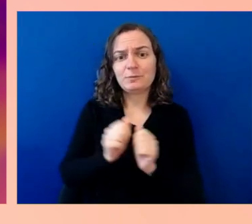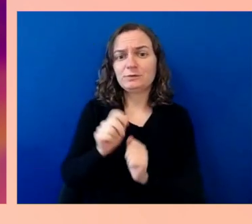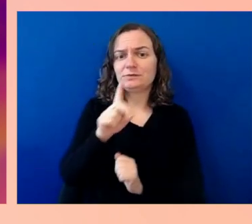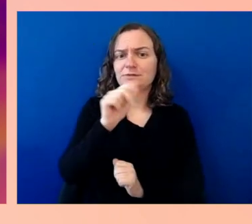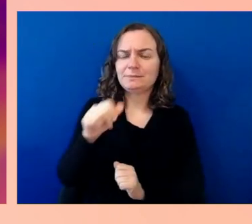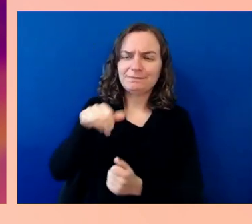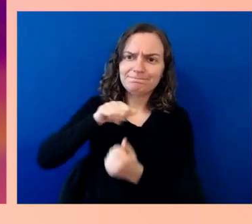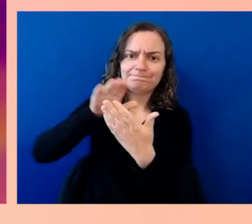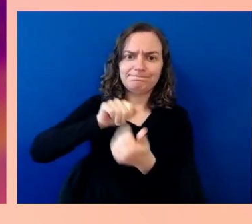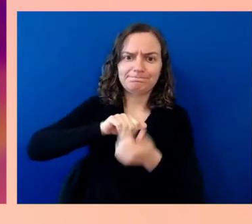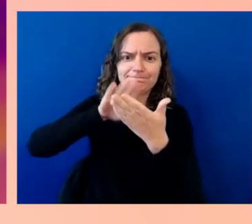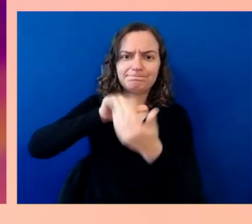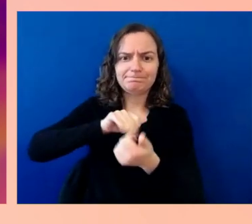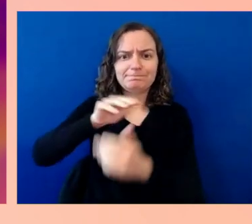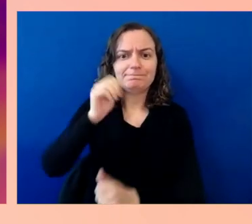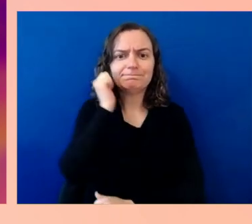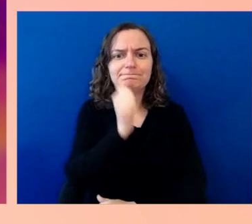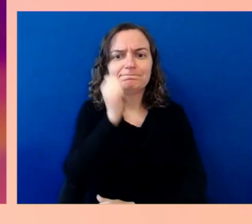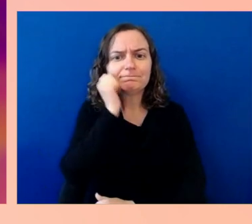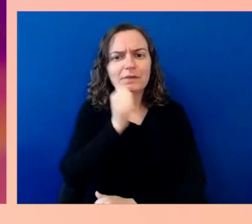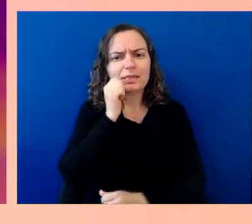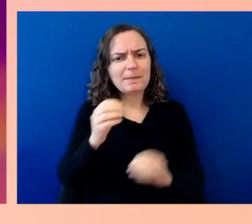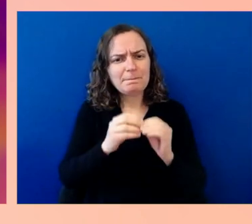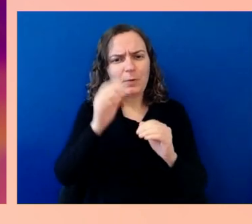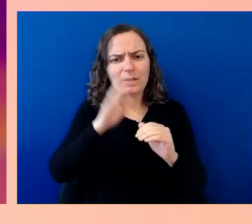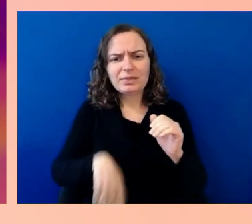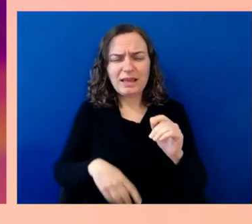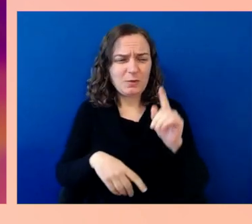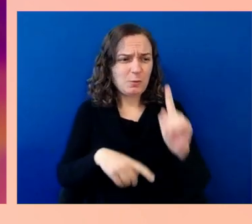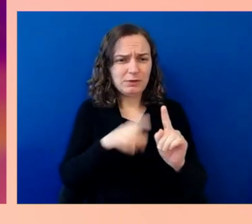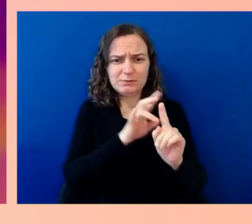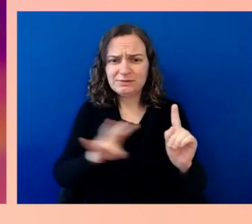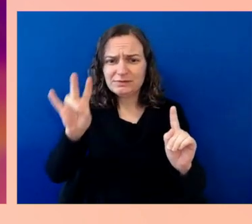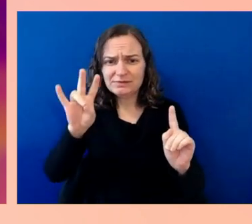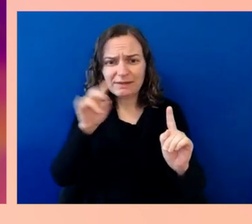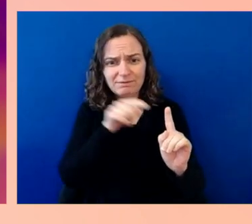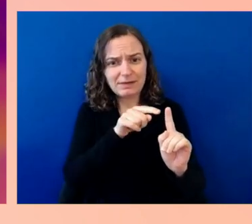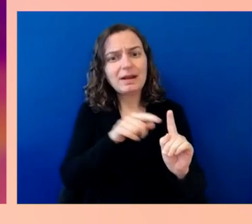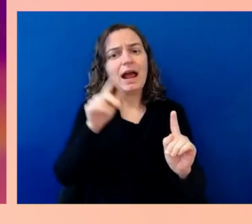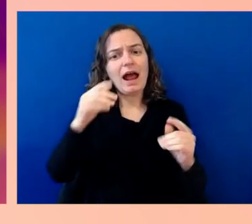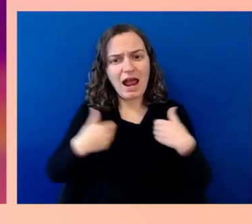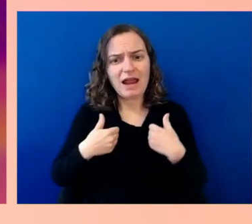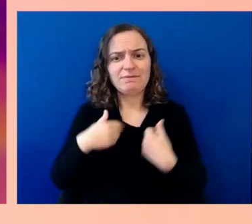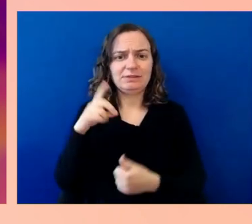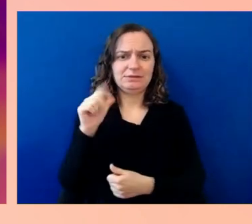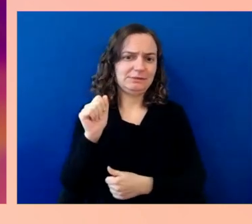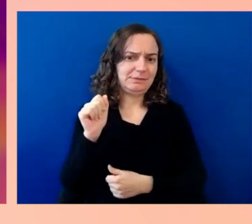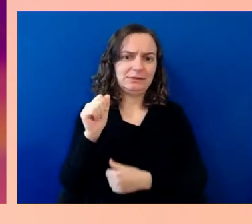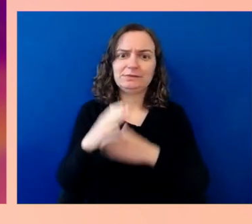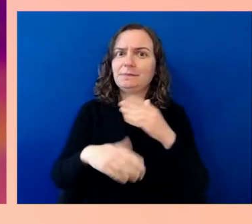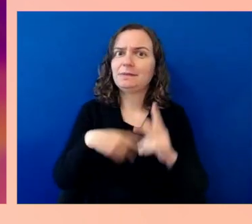that have some kind of disability, temporary or permanent. I think increasingly the world is recognizing